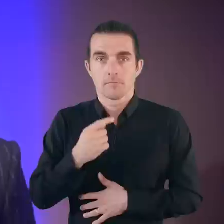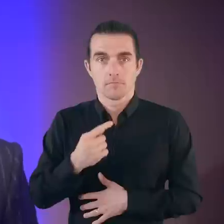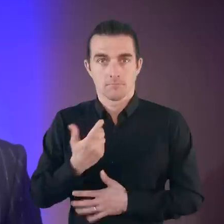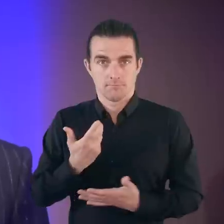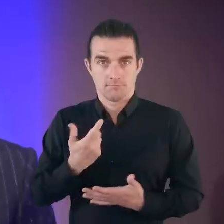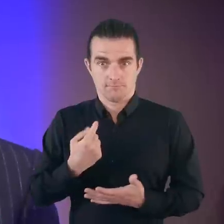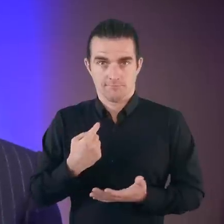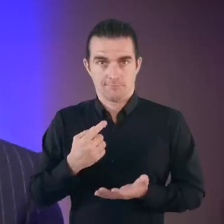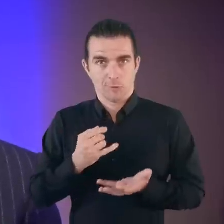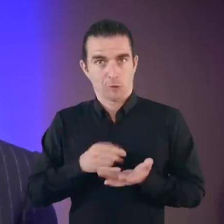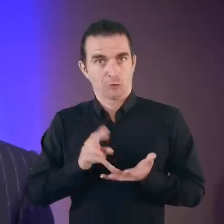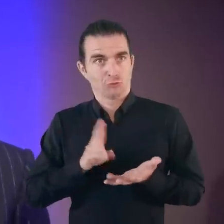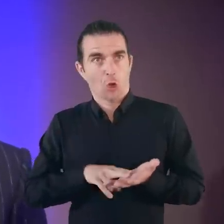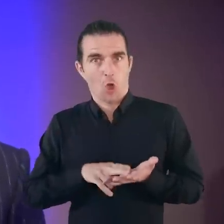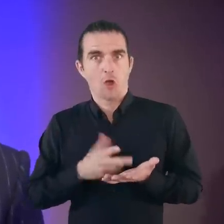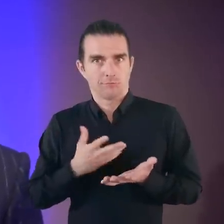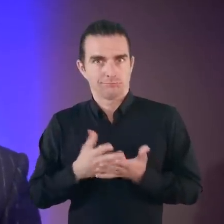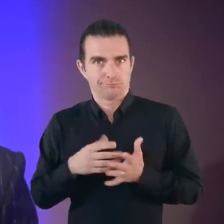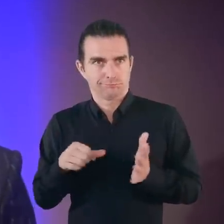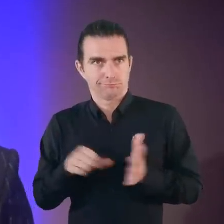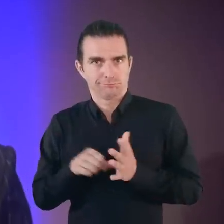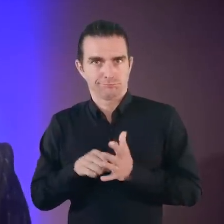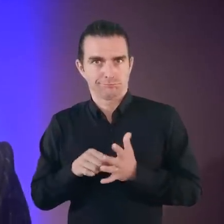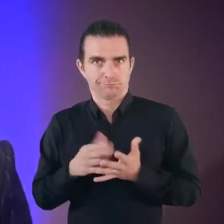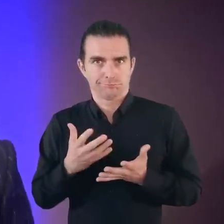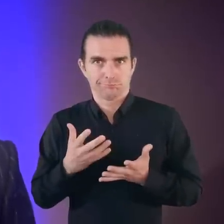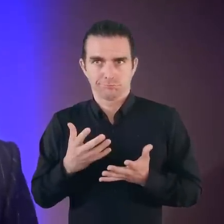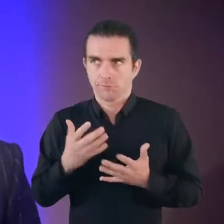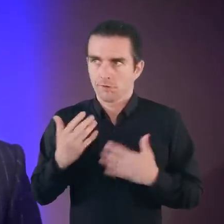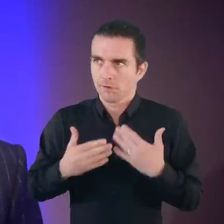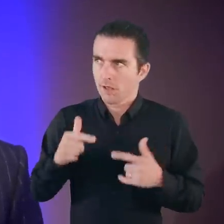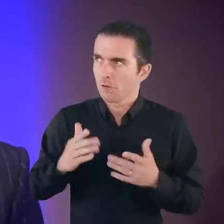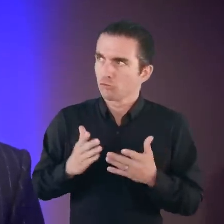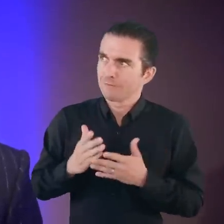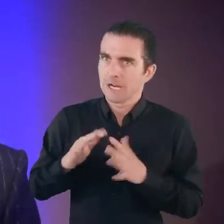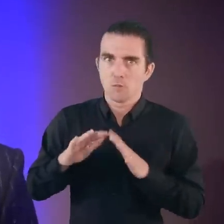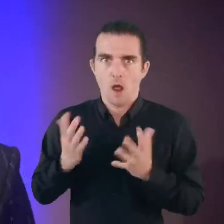One day, your son is going to struggle to survive in the real world.